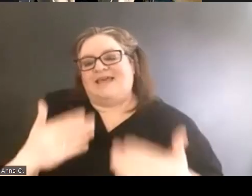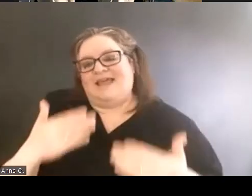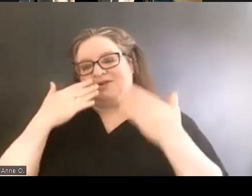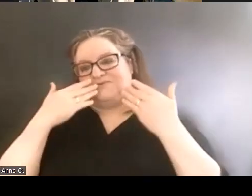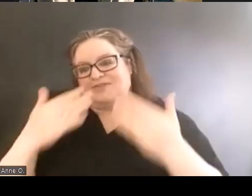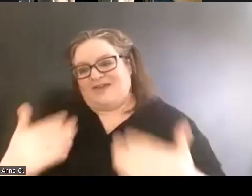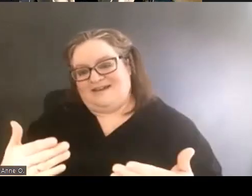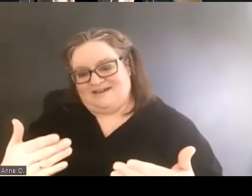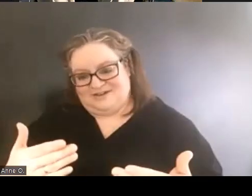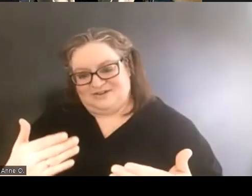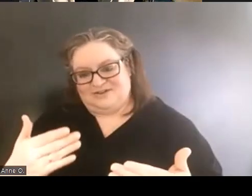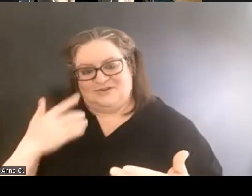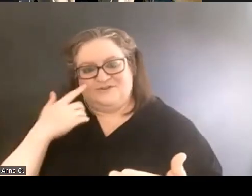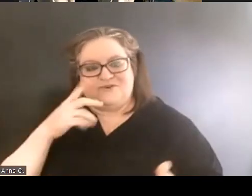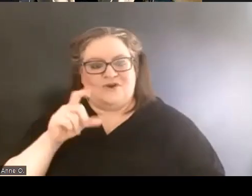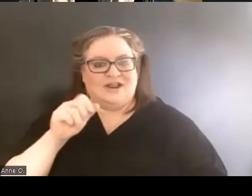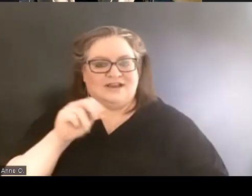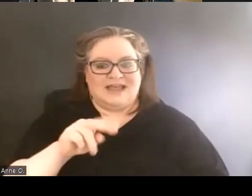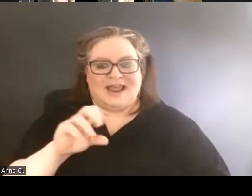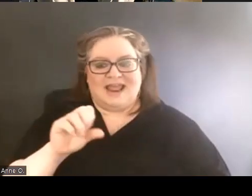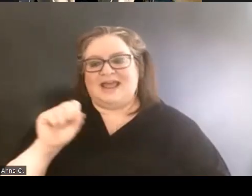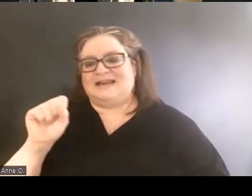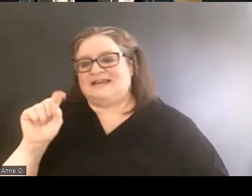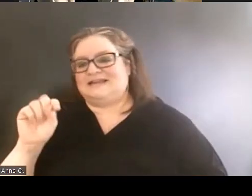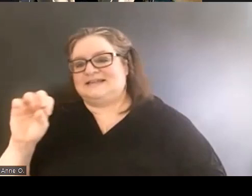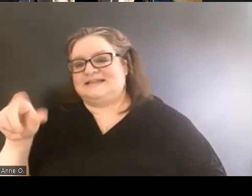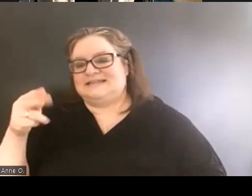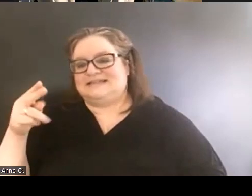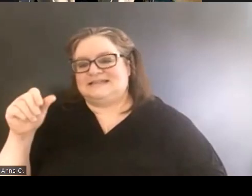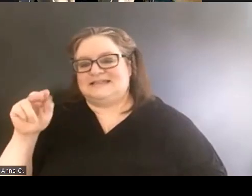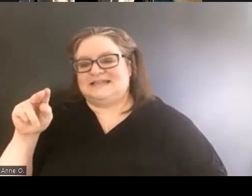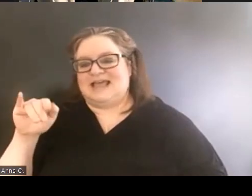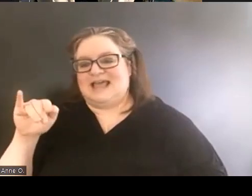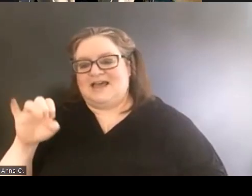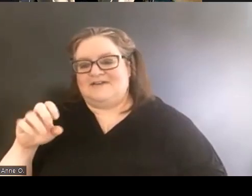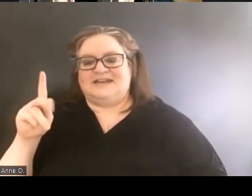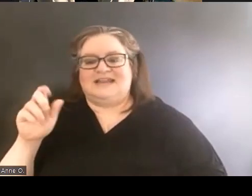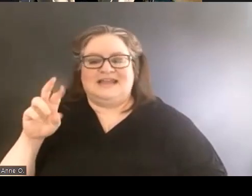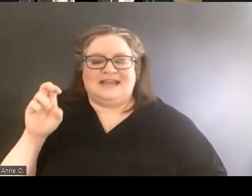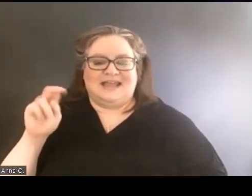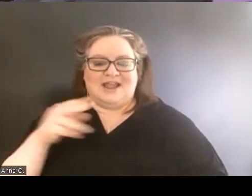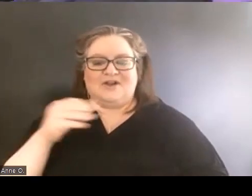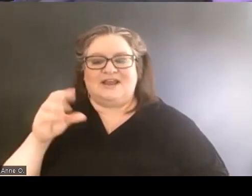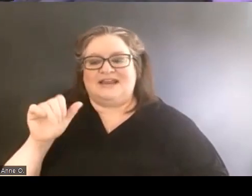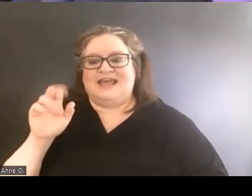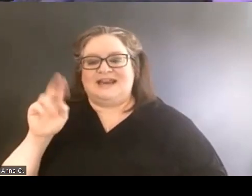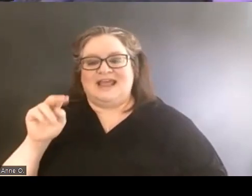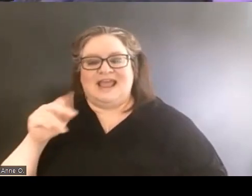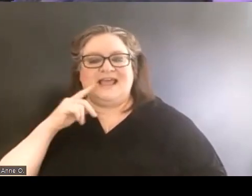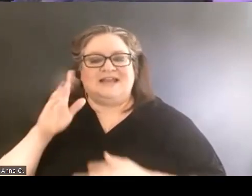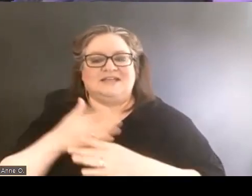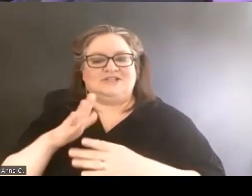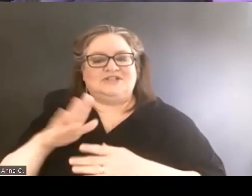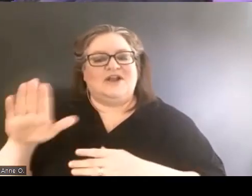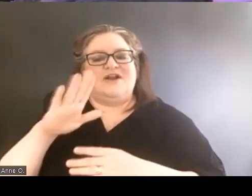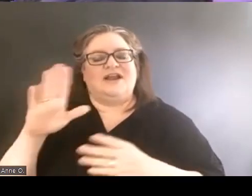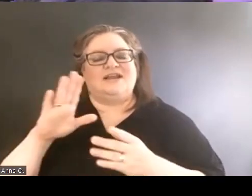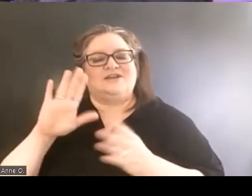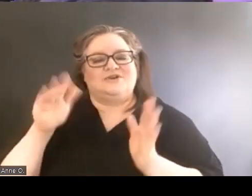to Dan, to Stephanie, to Karen, and to Ann for sharing the stories of your centers development.